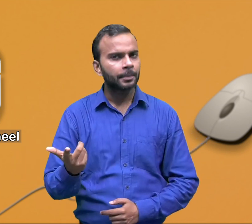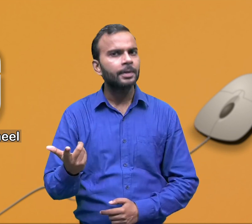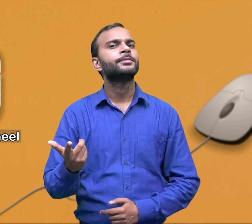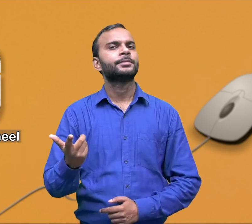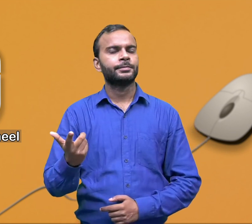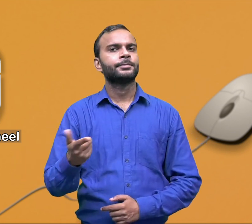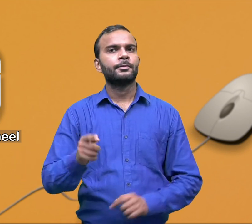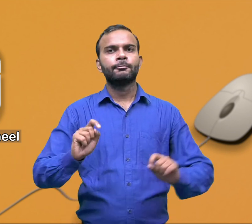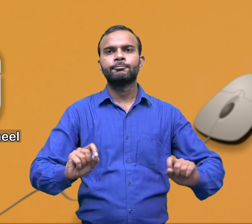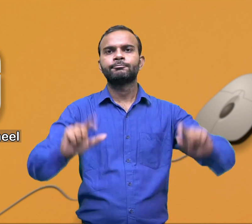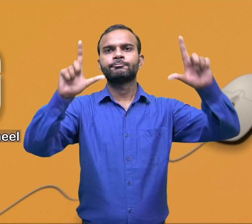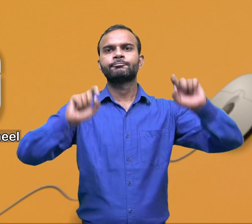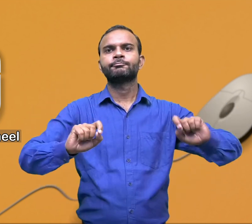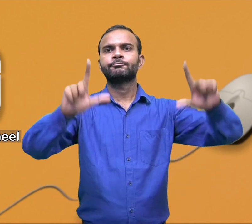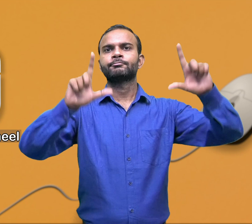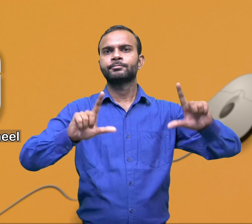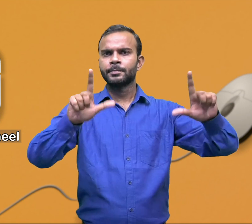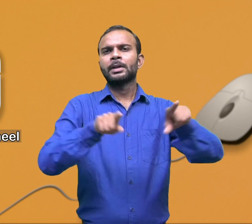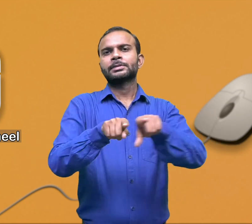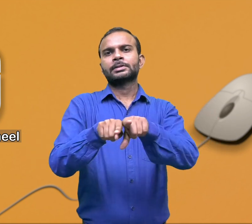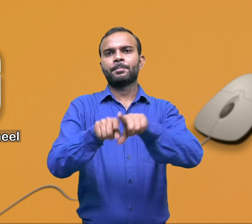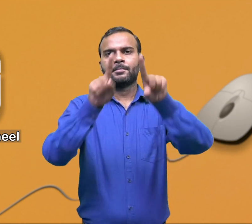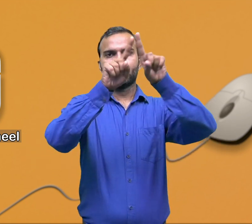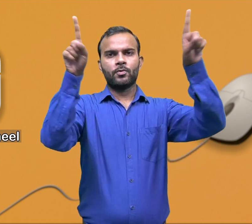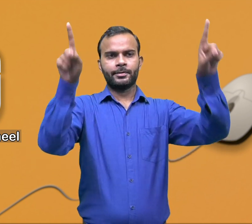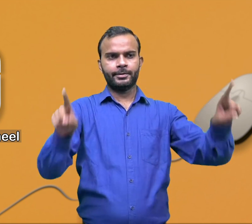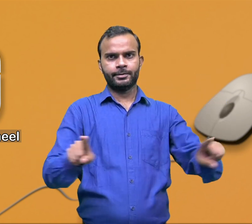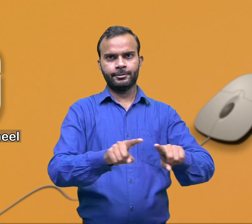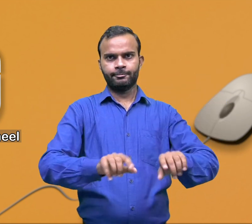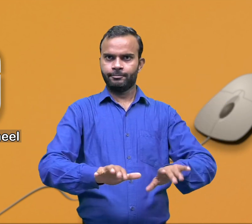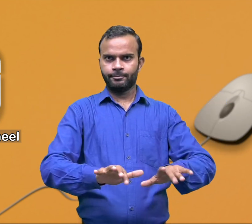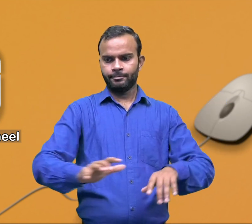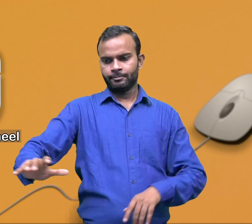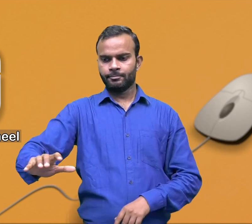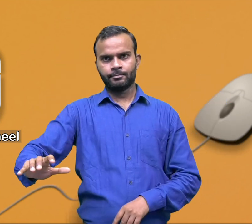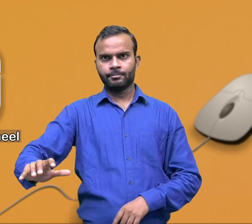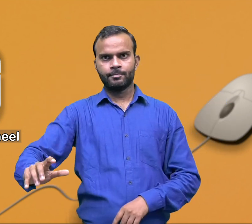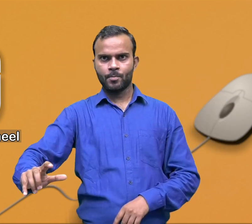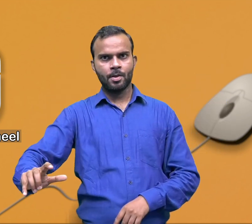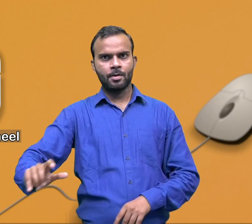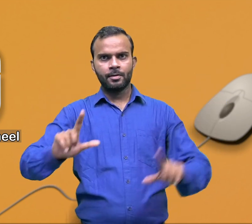is used to scroll up and down on any page